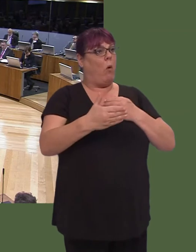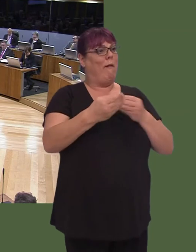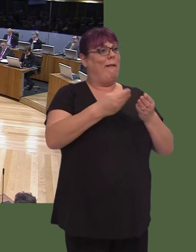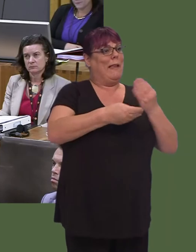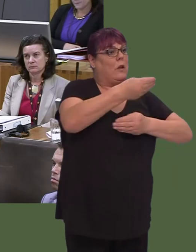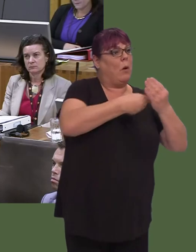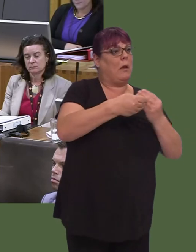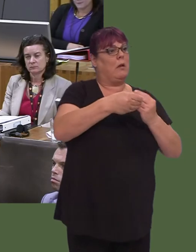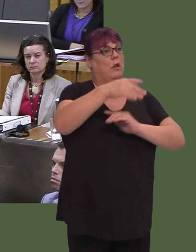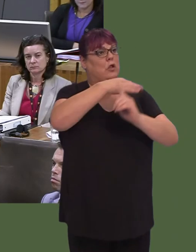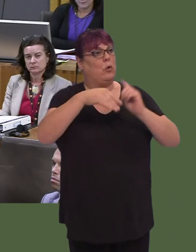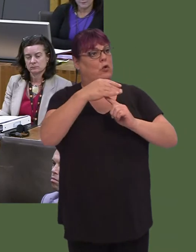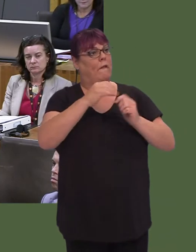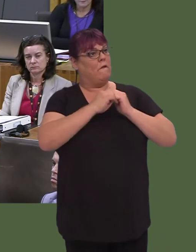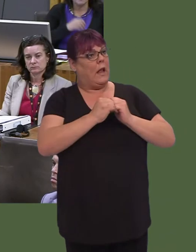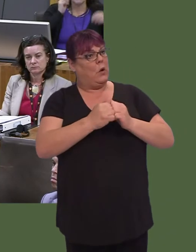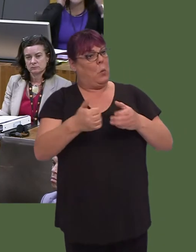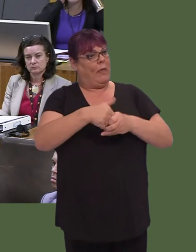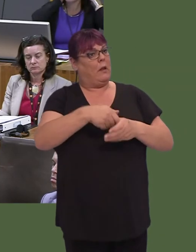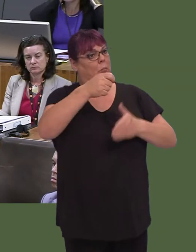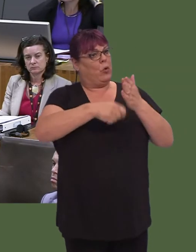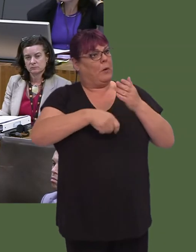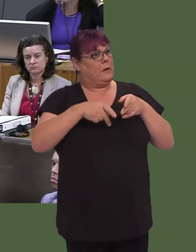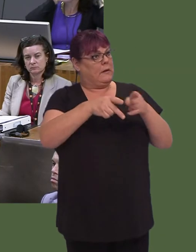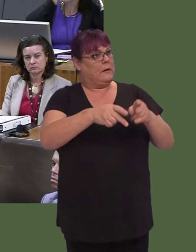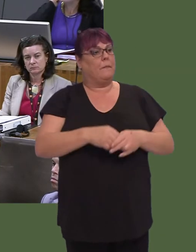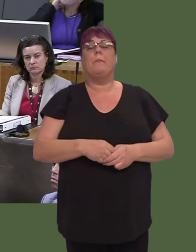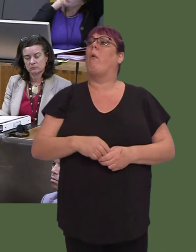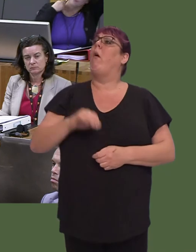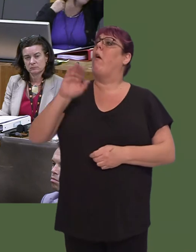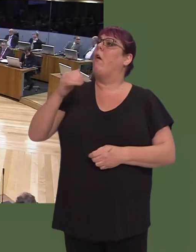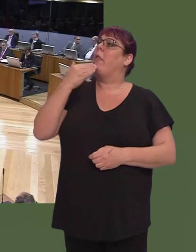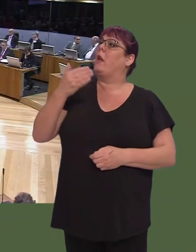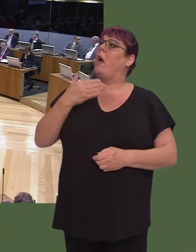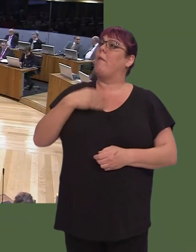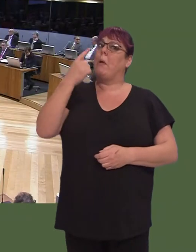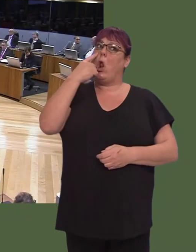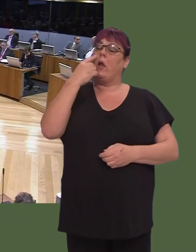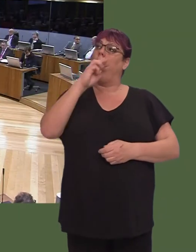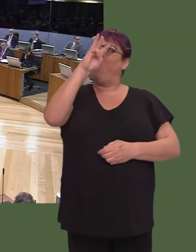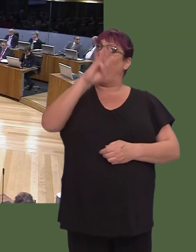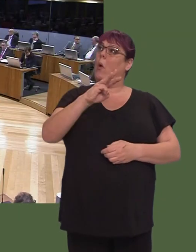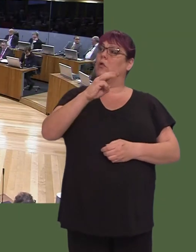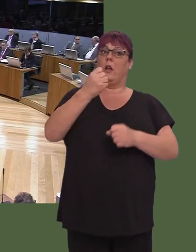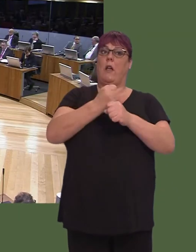Janet Finch-Saunders AM: Thank you. I have recently acquired a list of transactions on Welsh Government procurement cards for